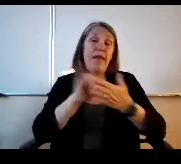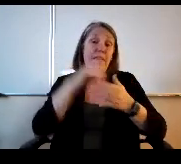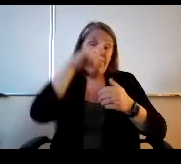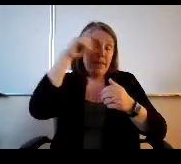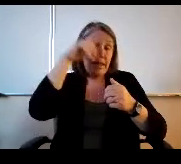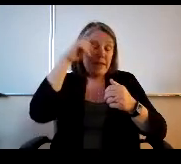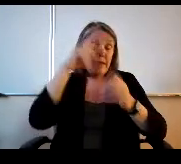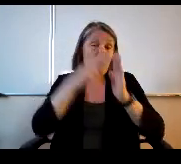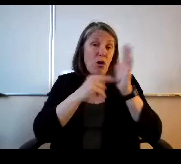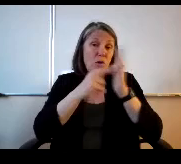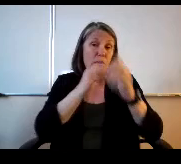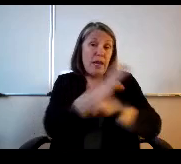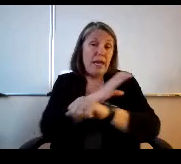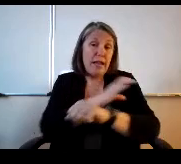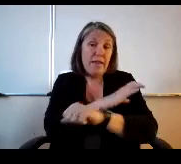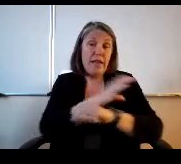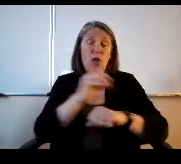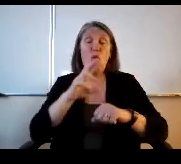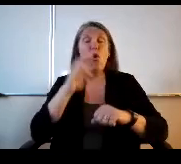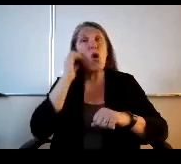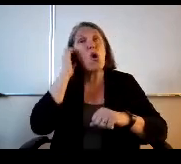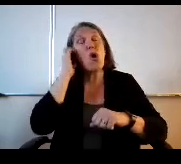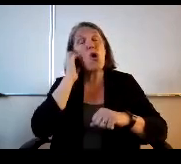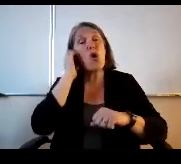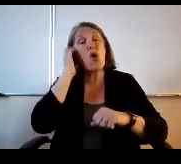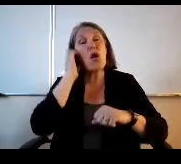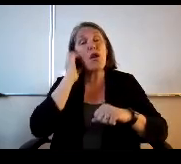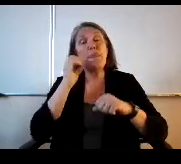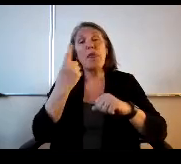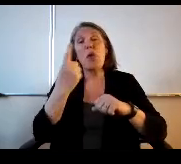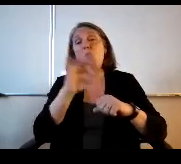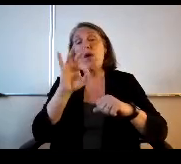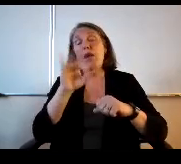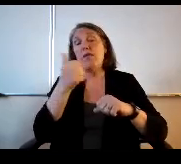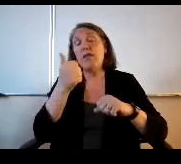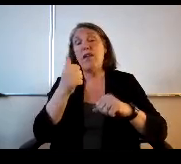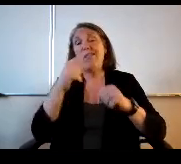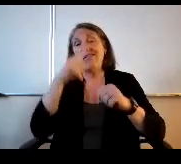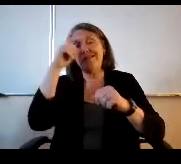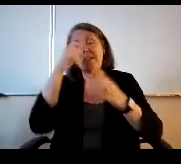summer reading clinic or. One of the other summer programs.